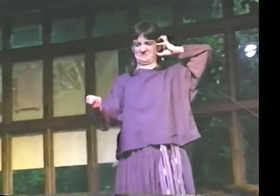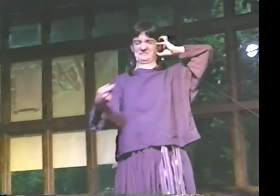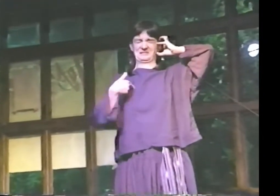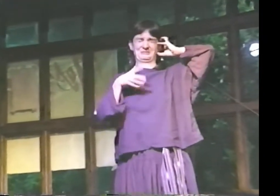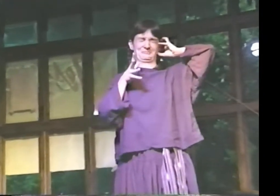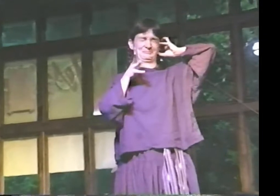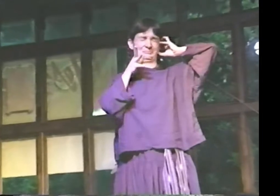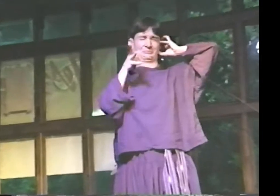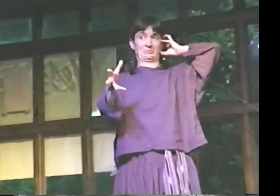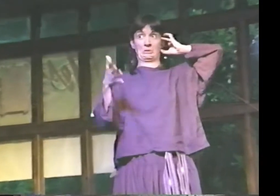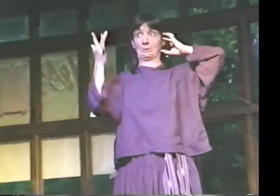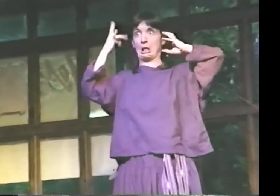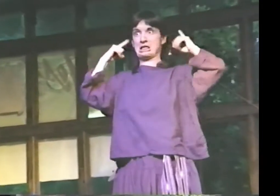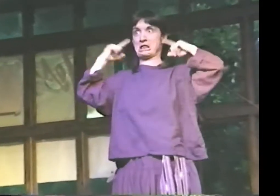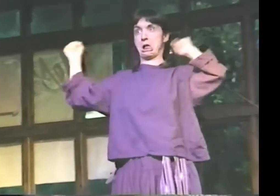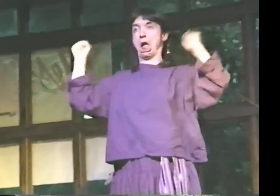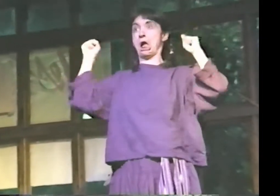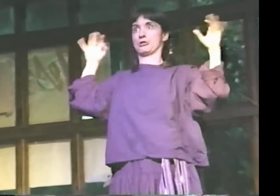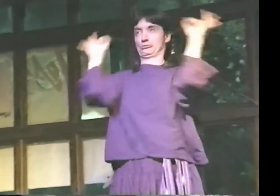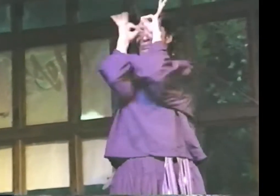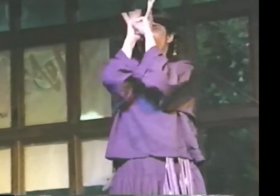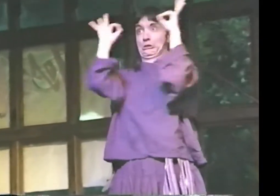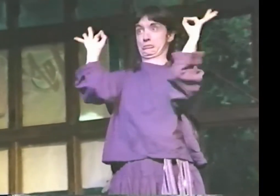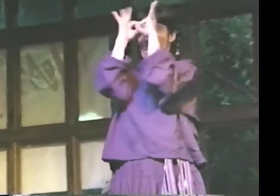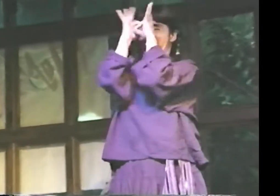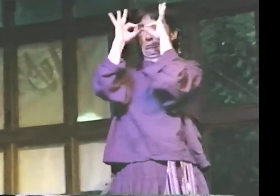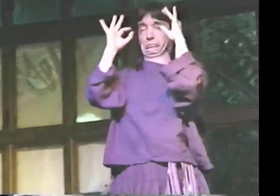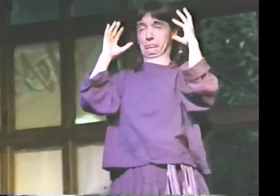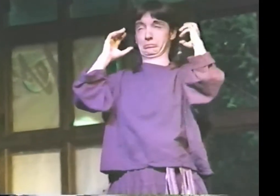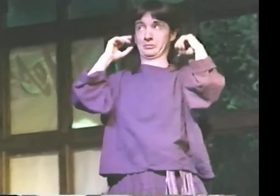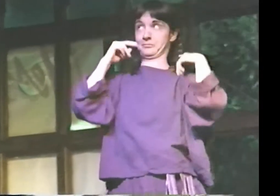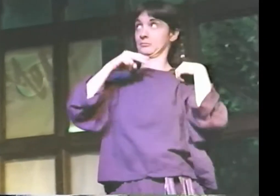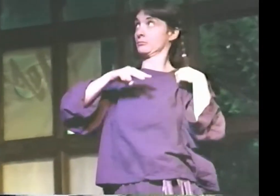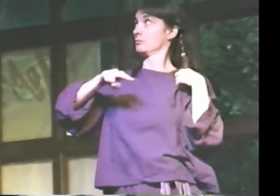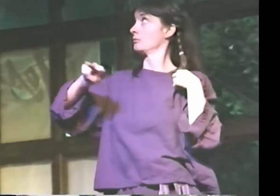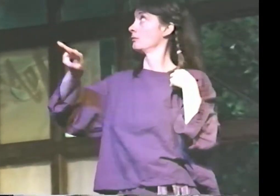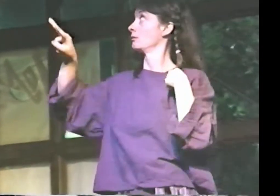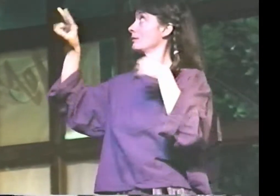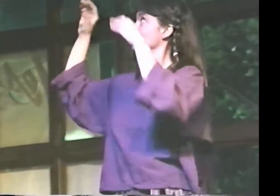WIRED INTO JARRING, MECHANICAL, GARBLED DECIBELS.